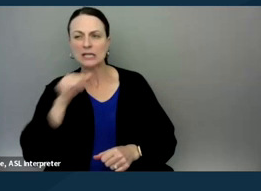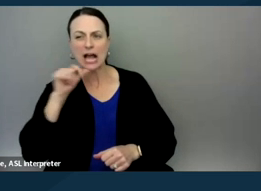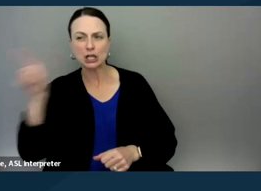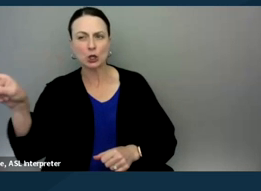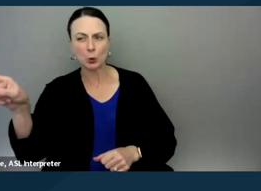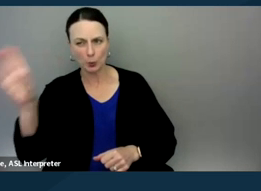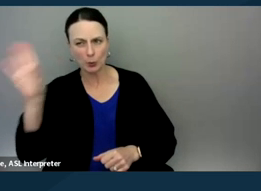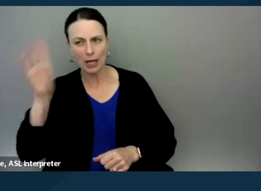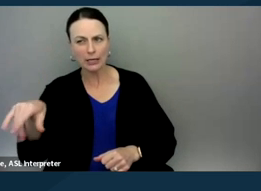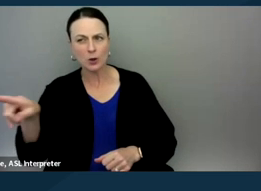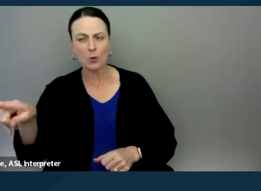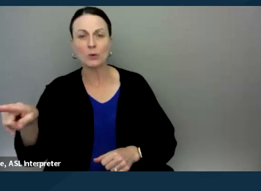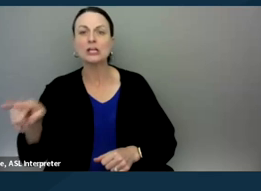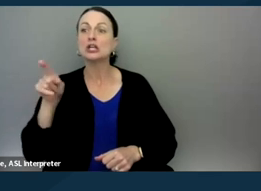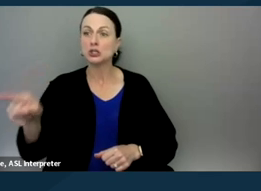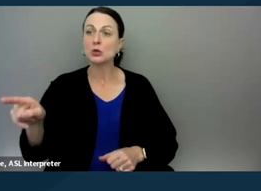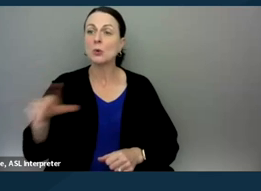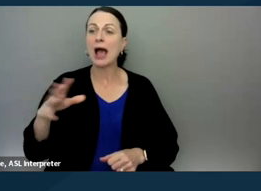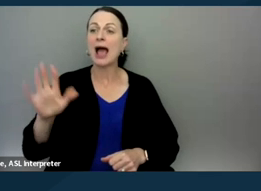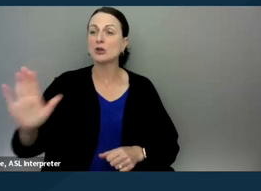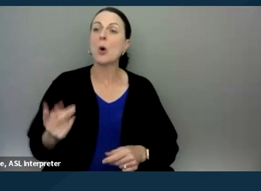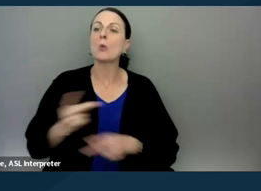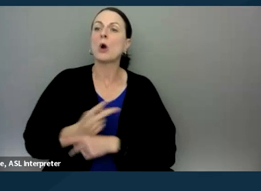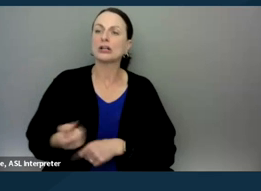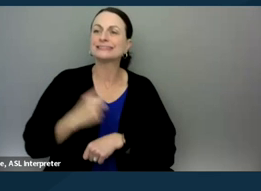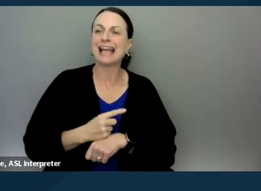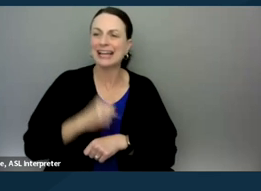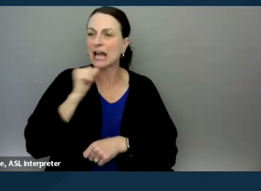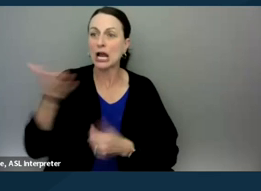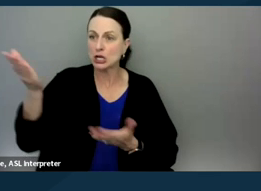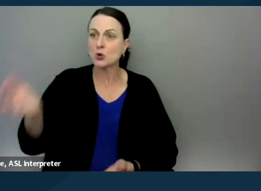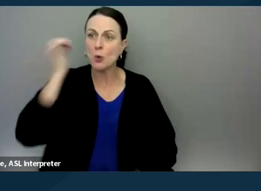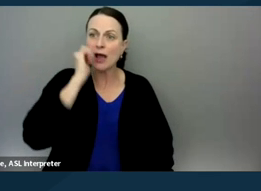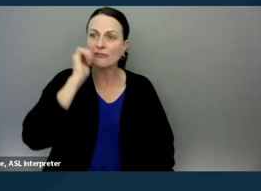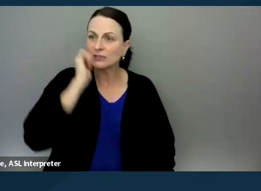Like, I know this is you on your worst day. This is not you every single day.